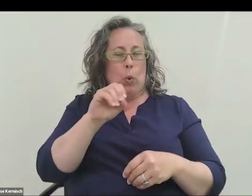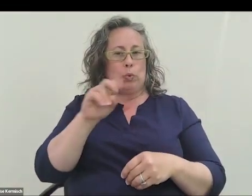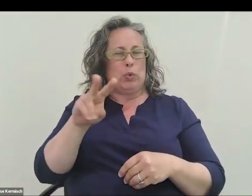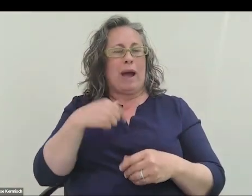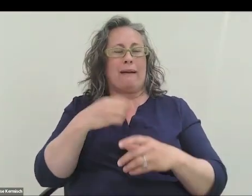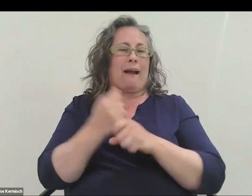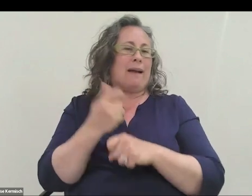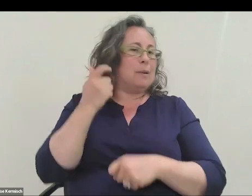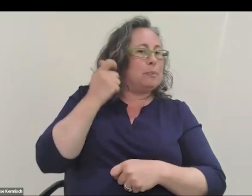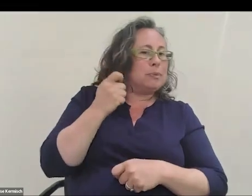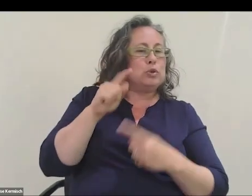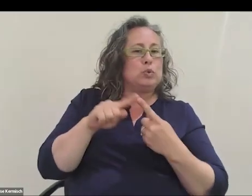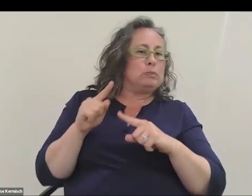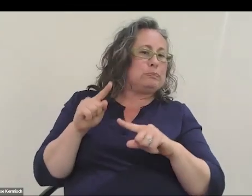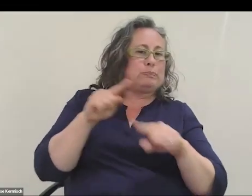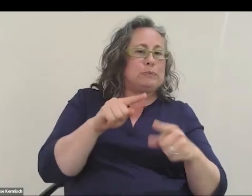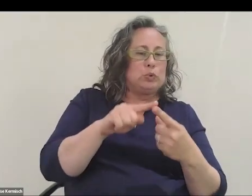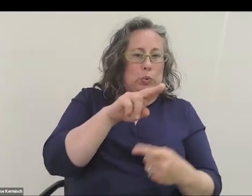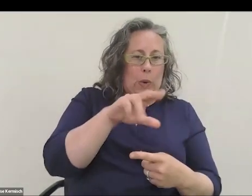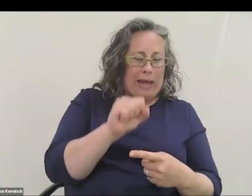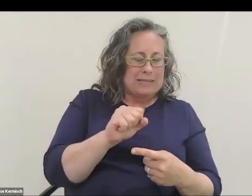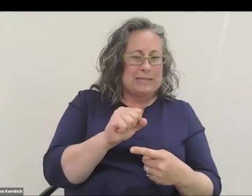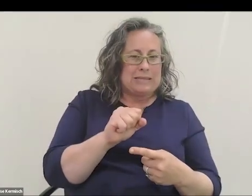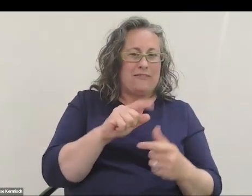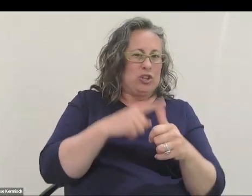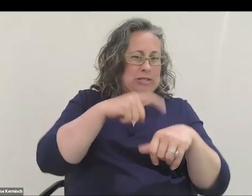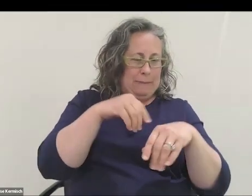on my first trip to the US and I went to this space generation event.